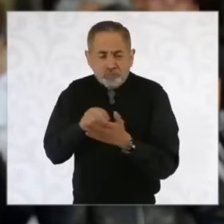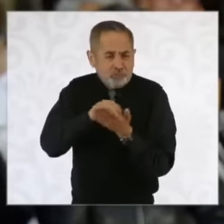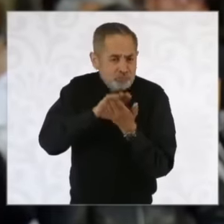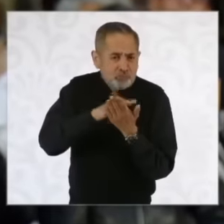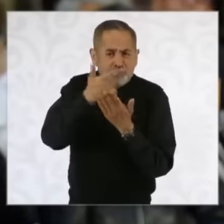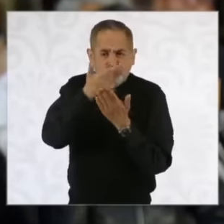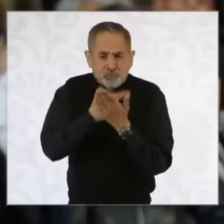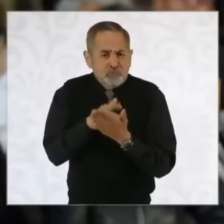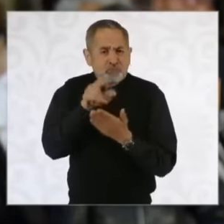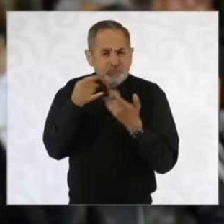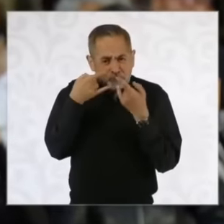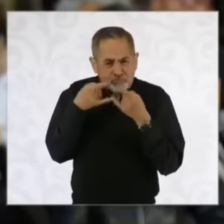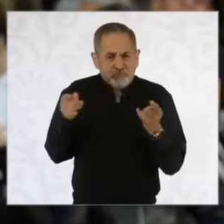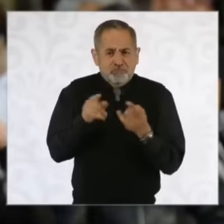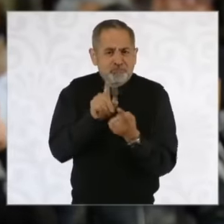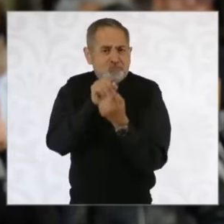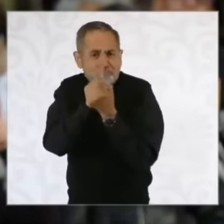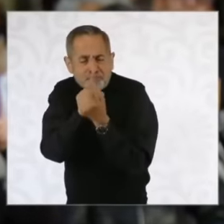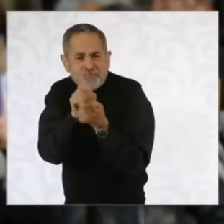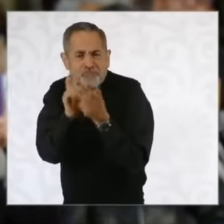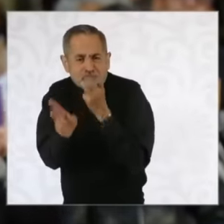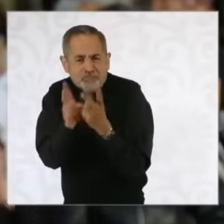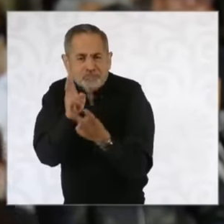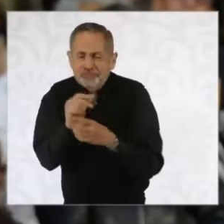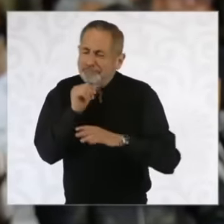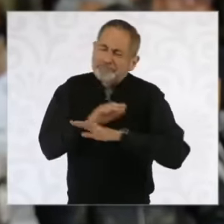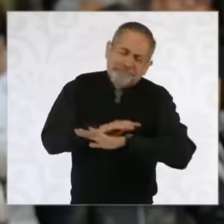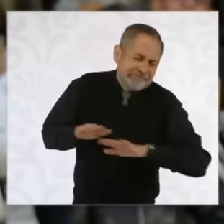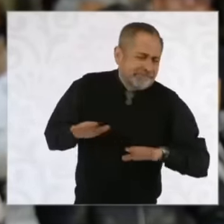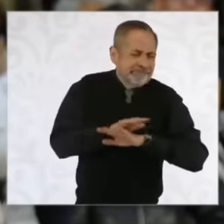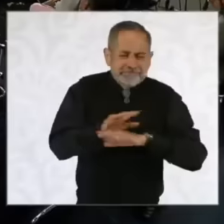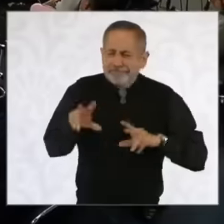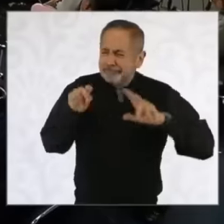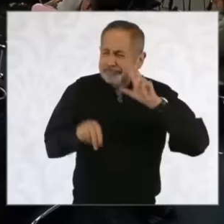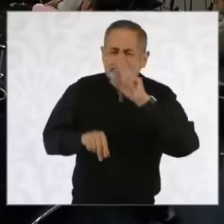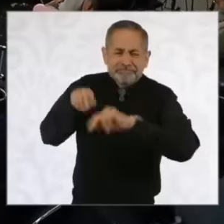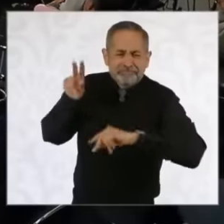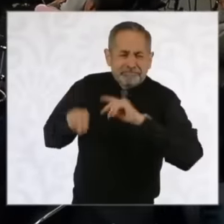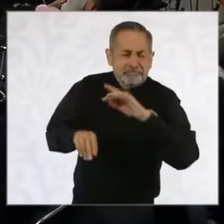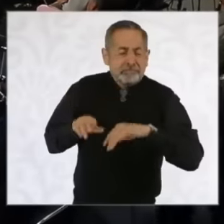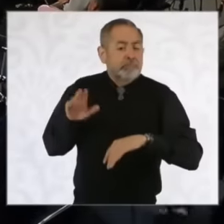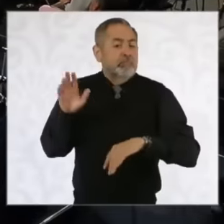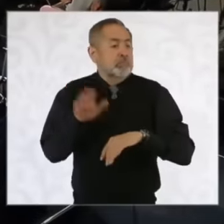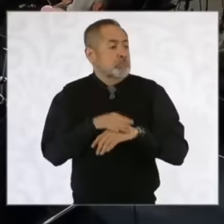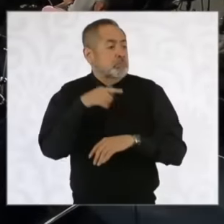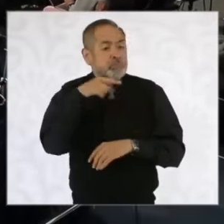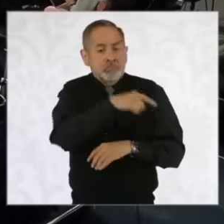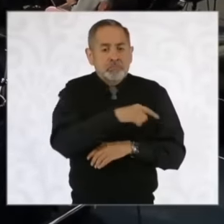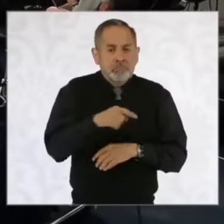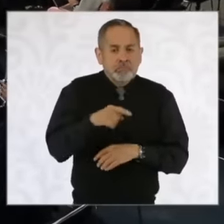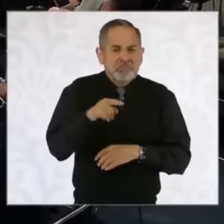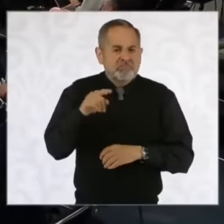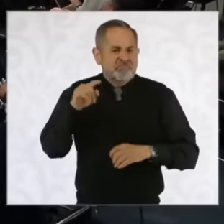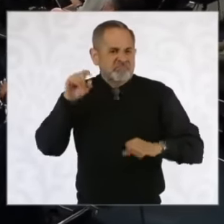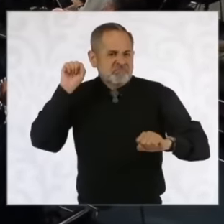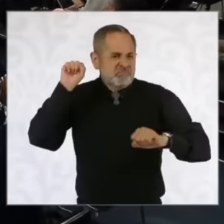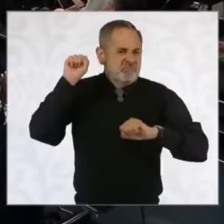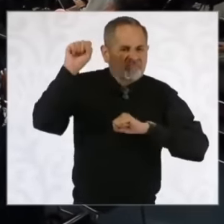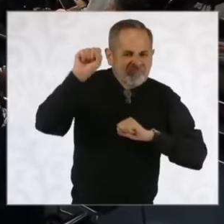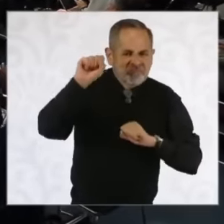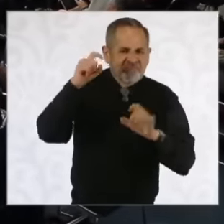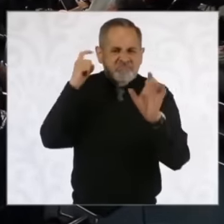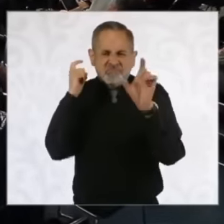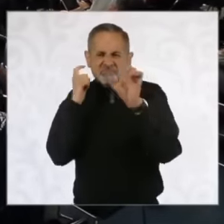door to those who are going to census them, because it is a communist plan to take away their property and